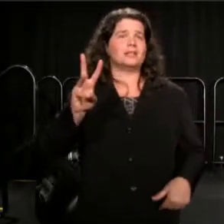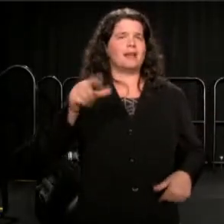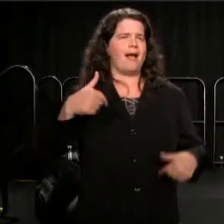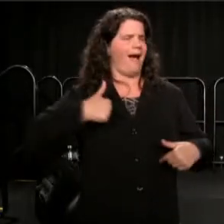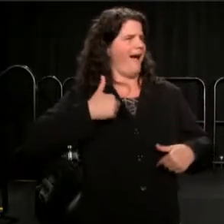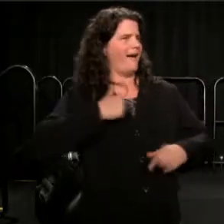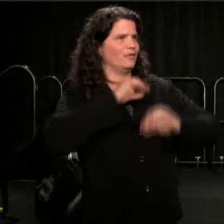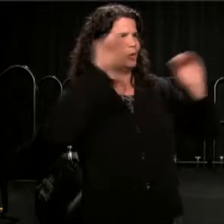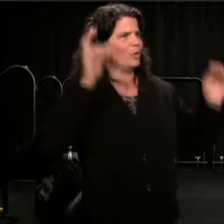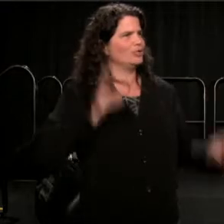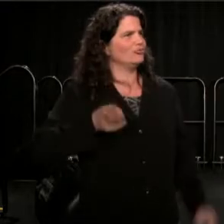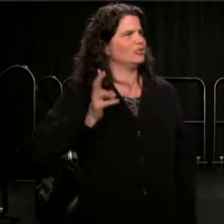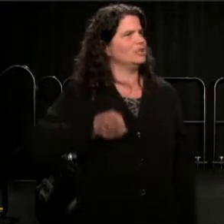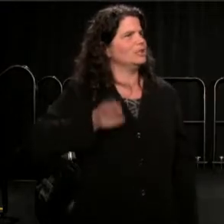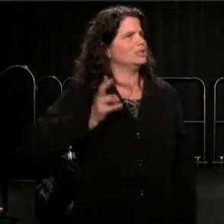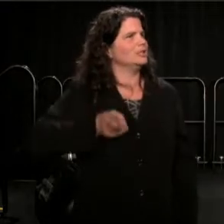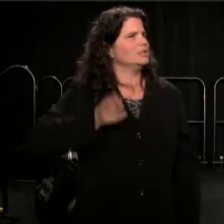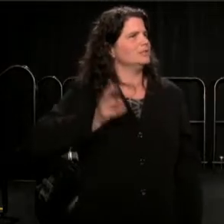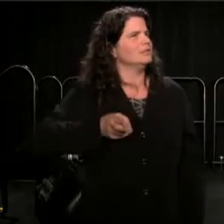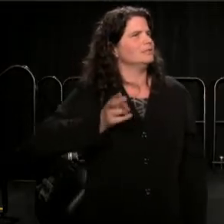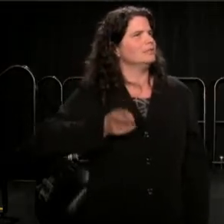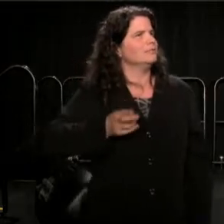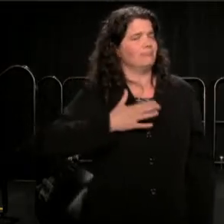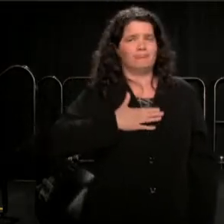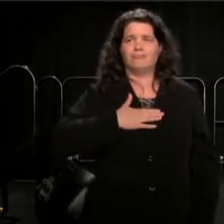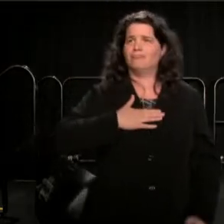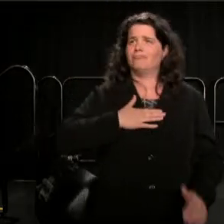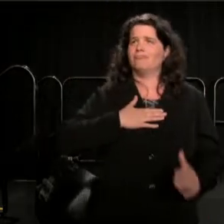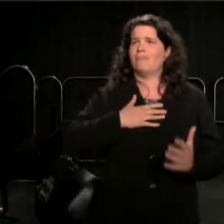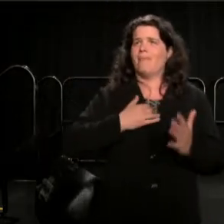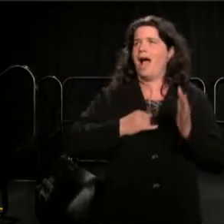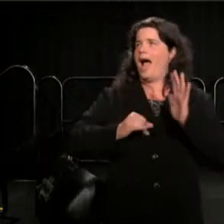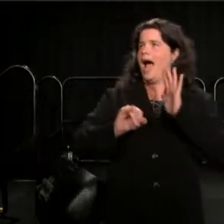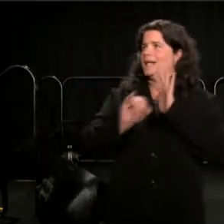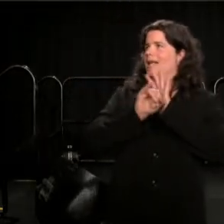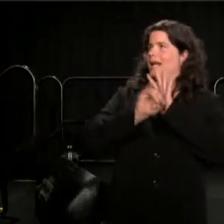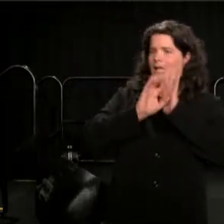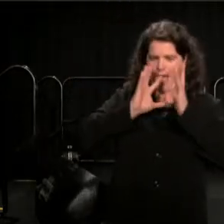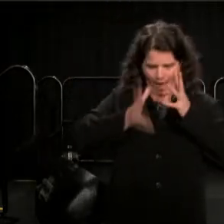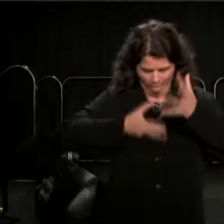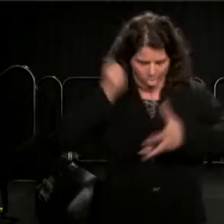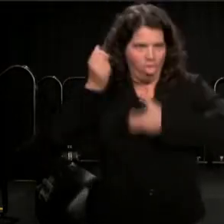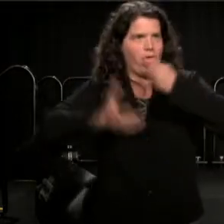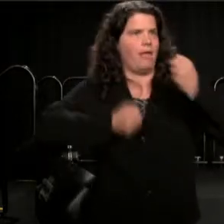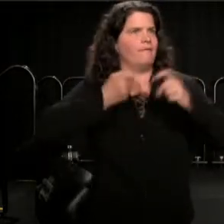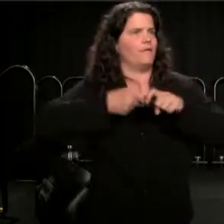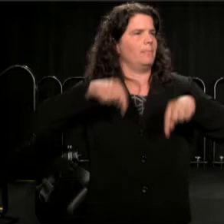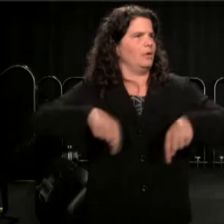I've had to rest my identity out of the drawers of the West. We did.